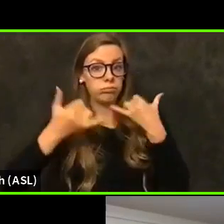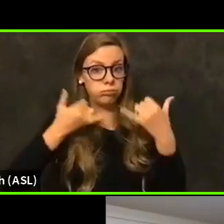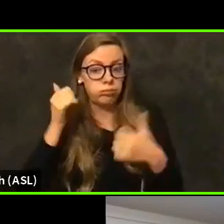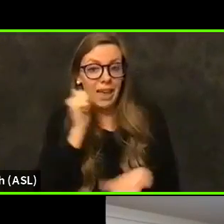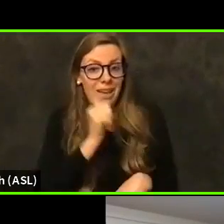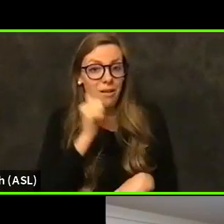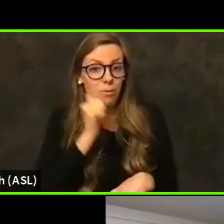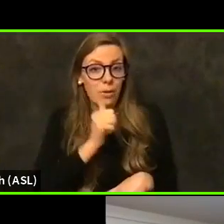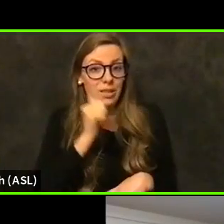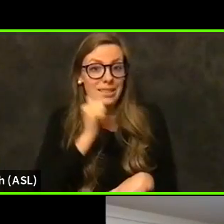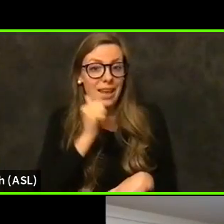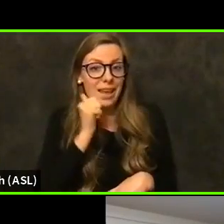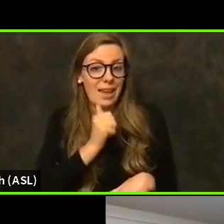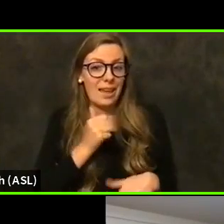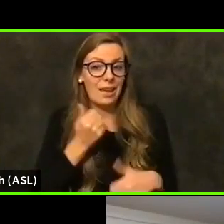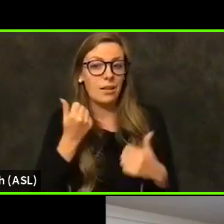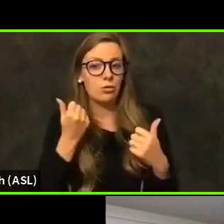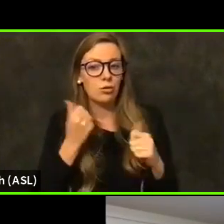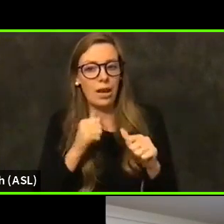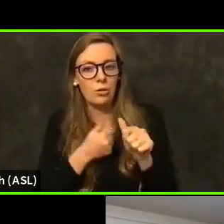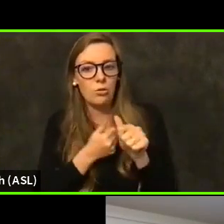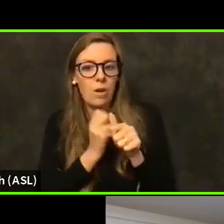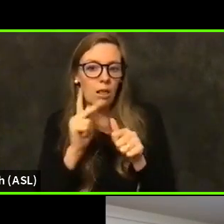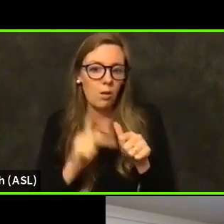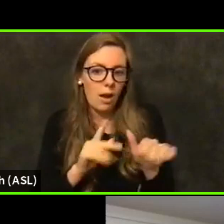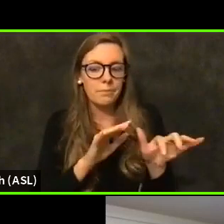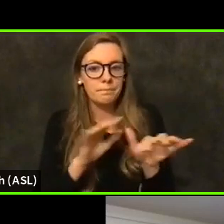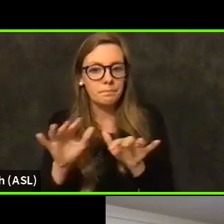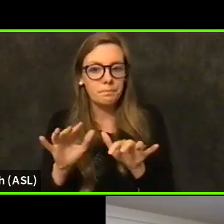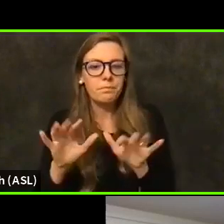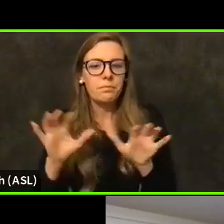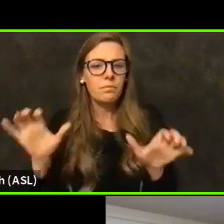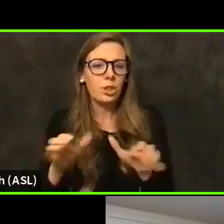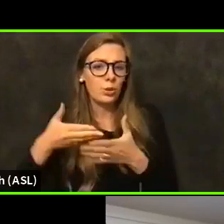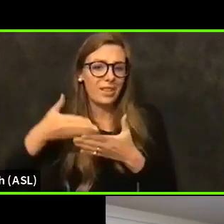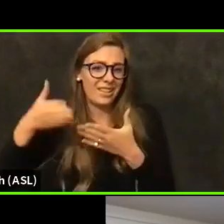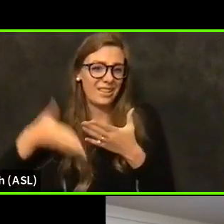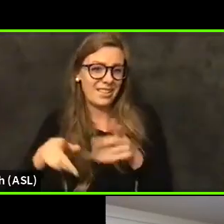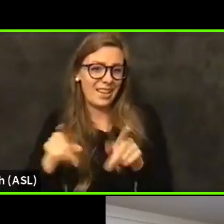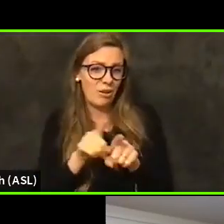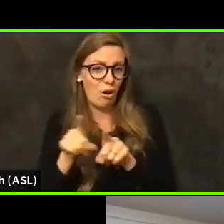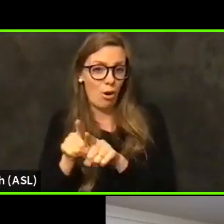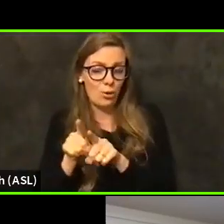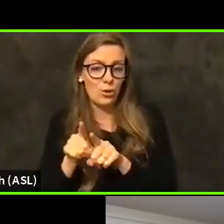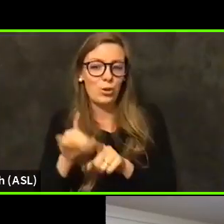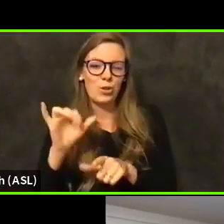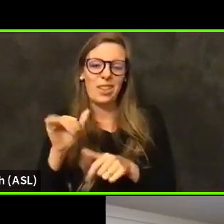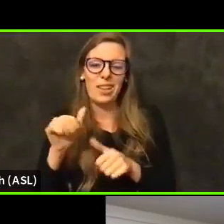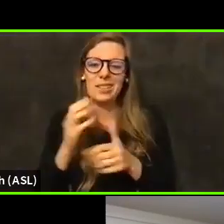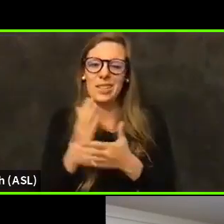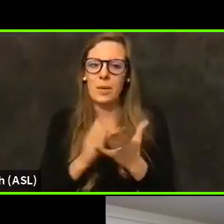for our routine follow ups and all are doing this on the side also. So these are some of the challenges we are